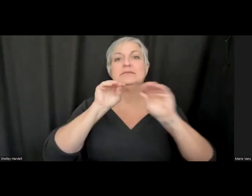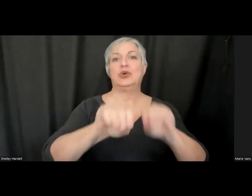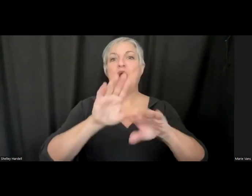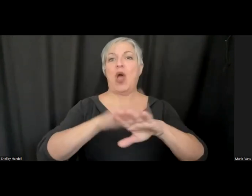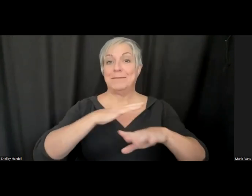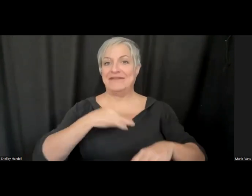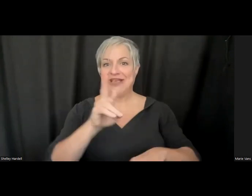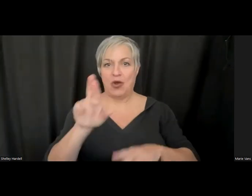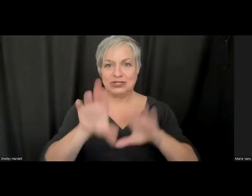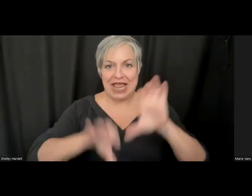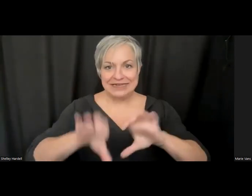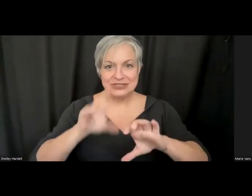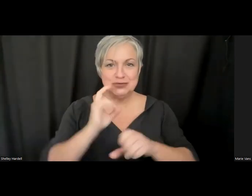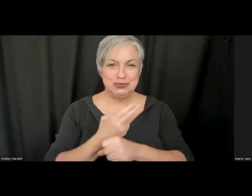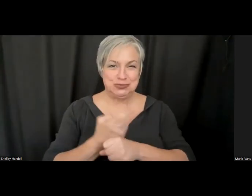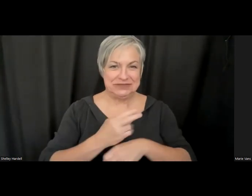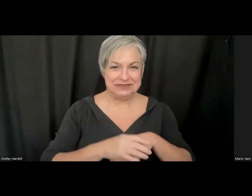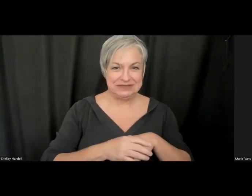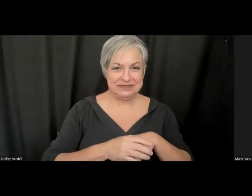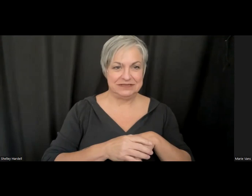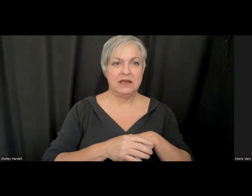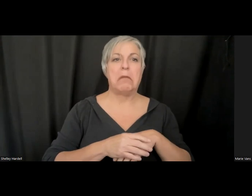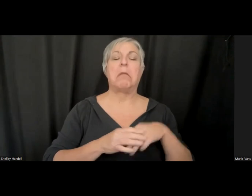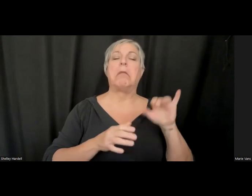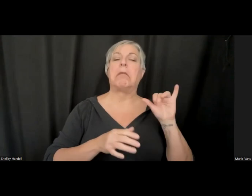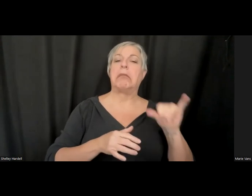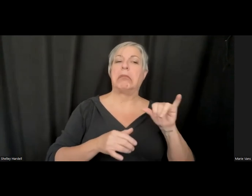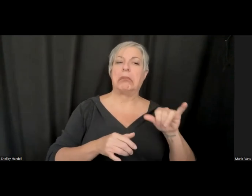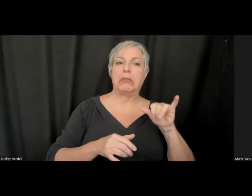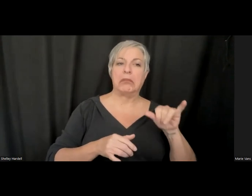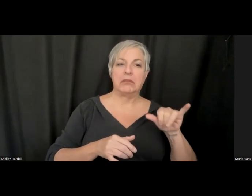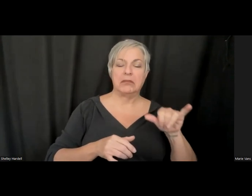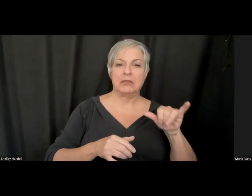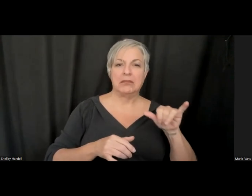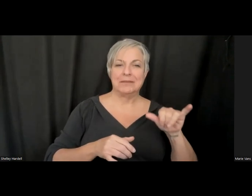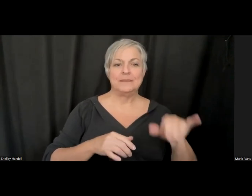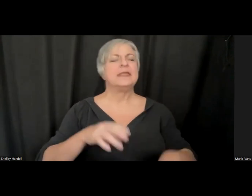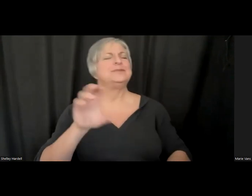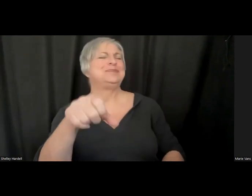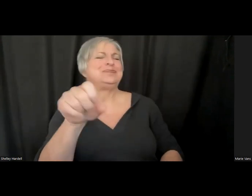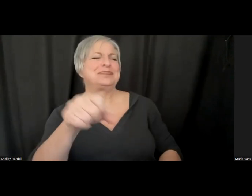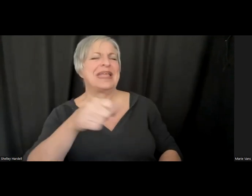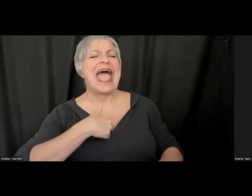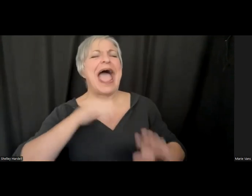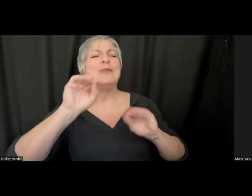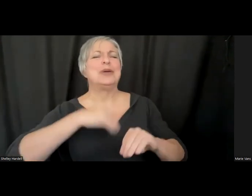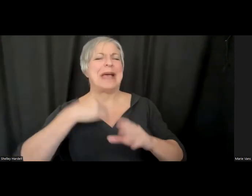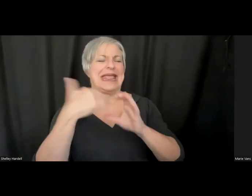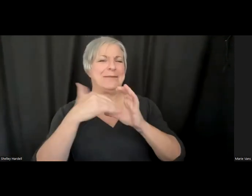it. >> Dylan: Gotcha. And I will put my email in here, too. If people are